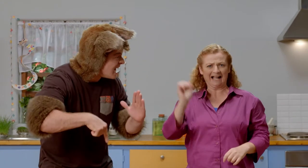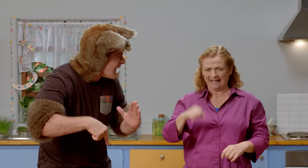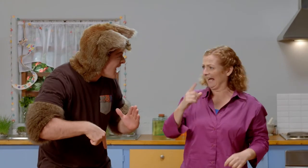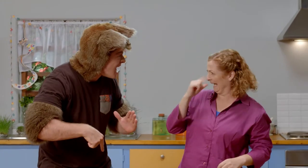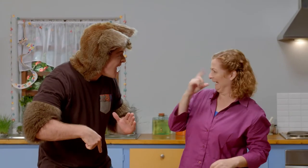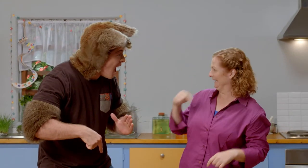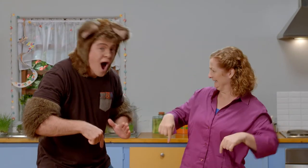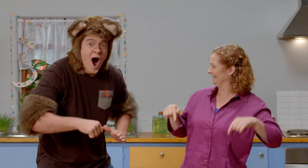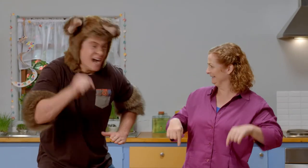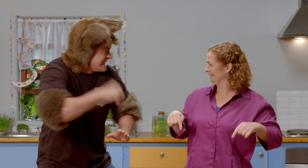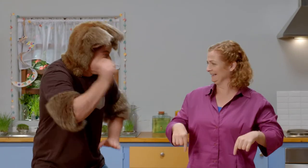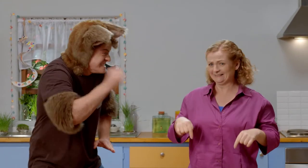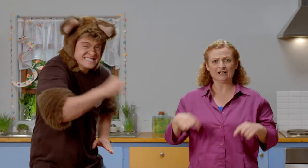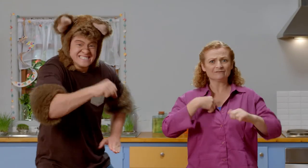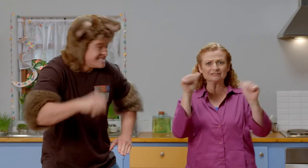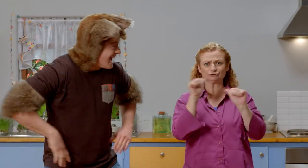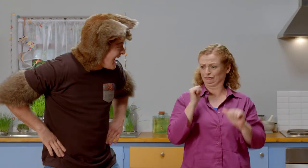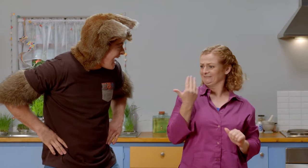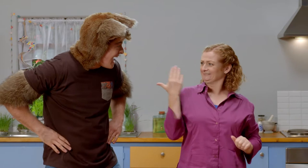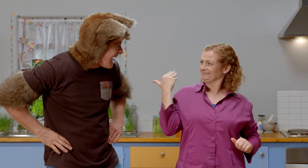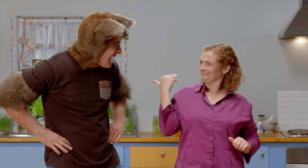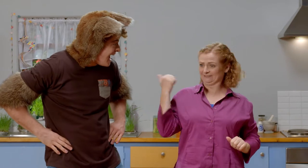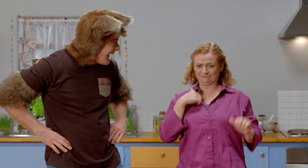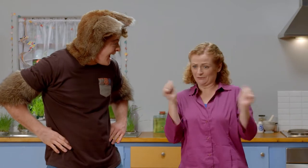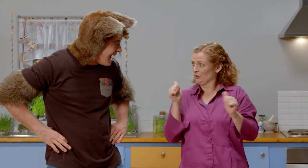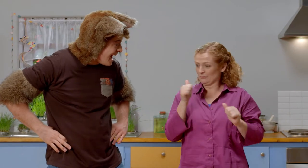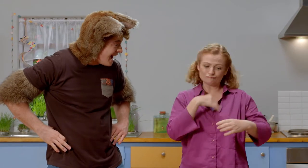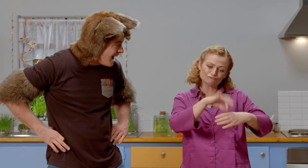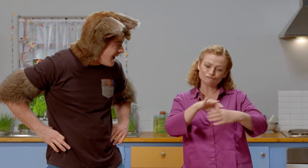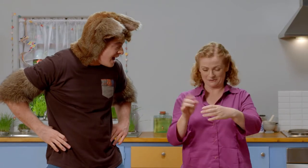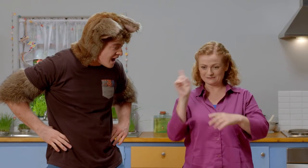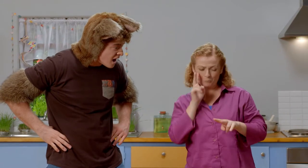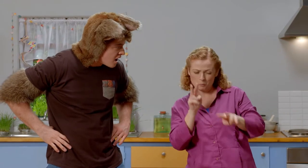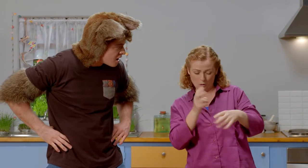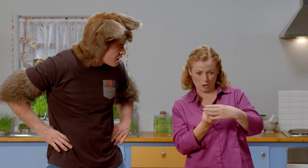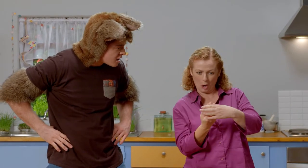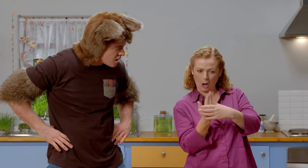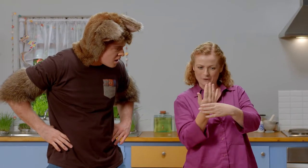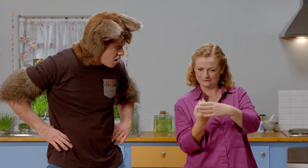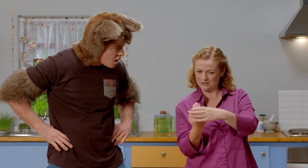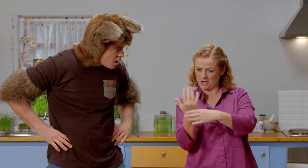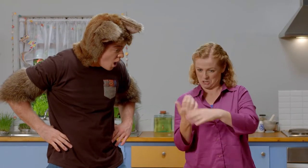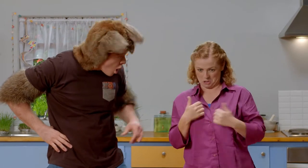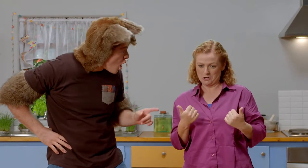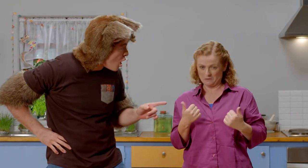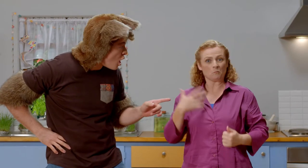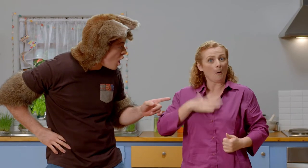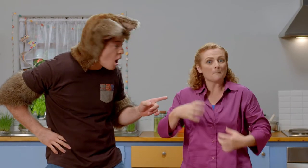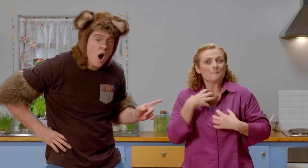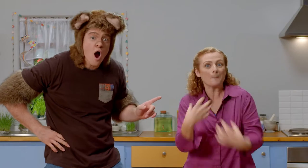Inside the house, Sally? Yes, we can do that! Just recently I grew some little plants and they've grown really well,